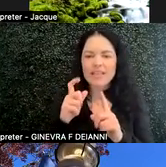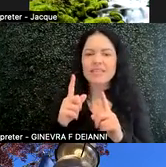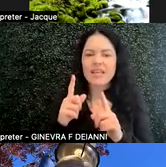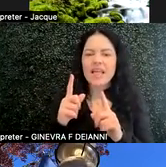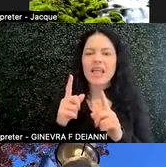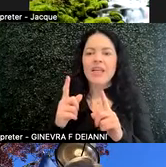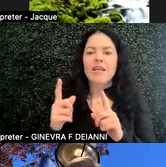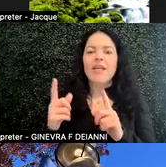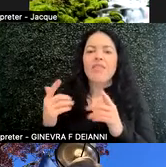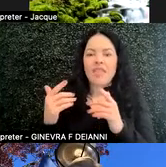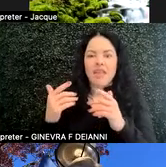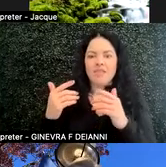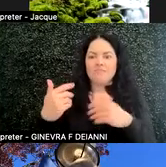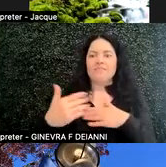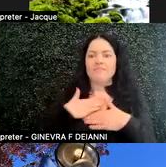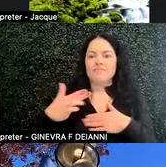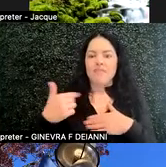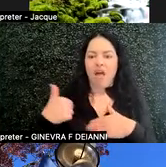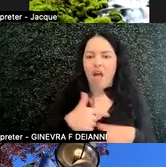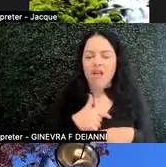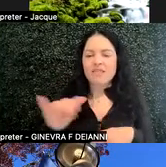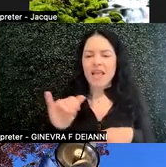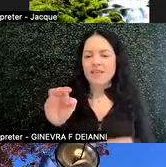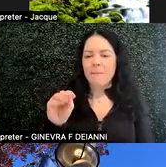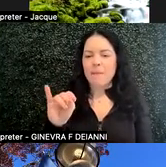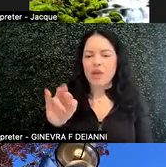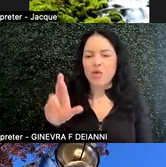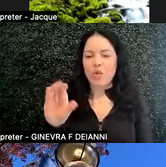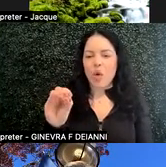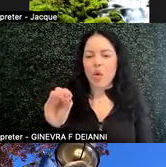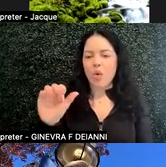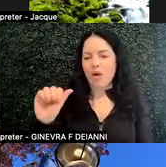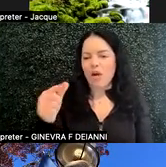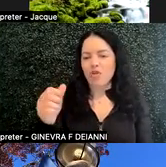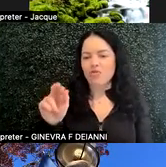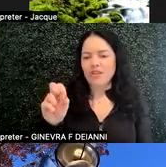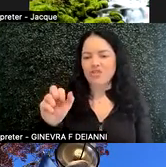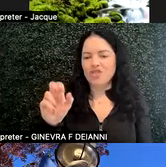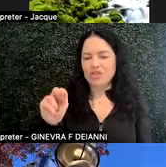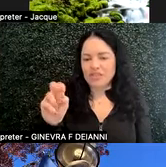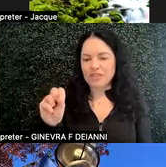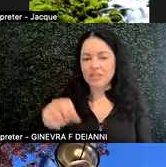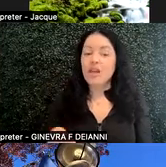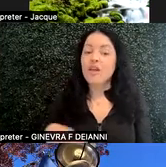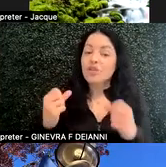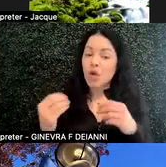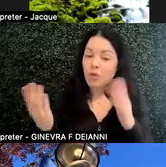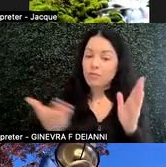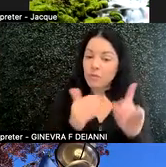as microaggressions. So always defer to the preferences in language use of the person with the disability